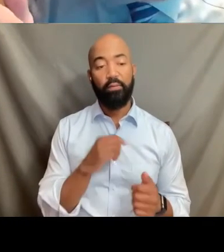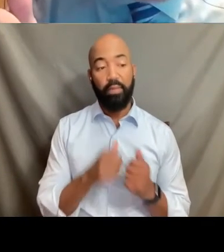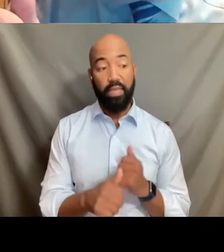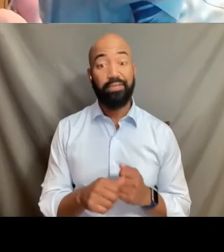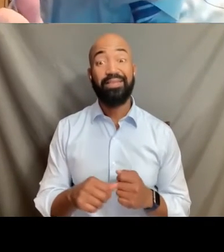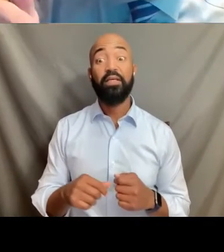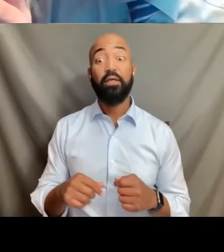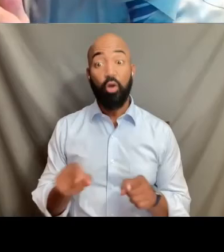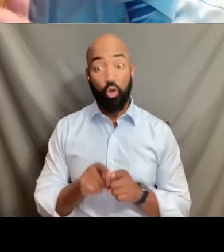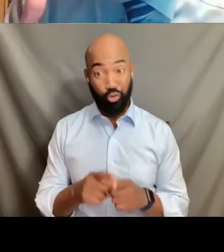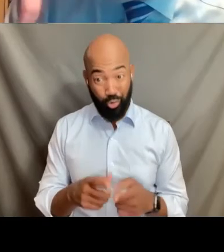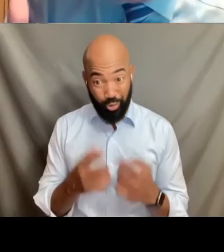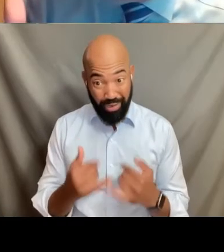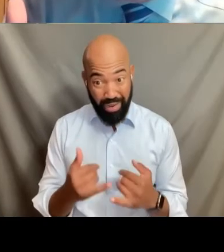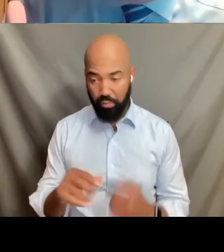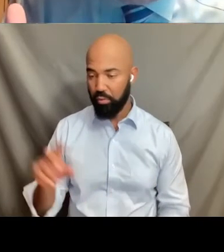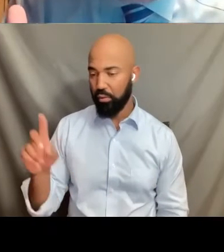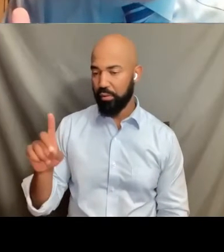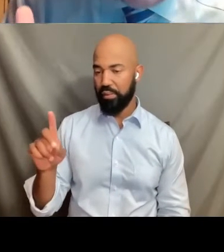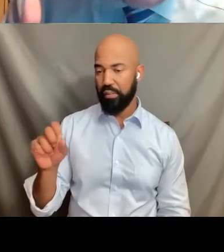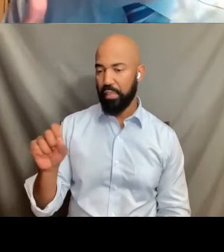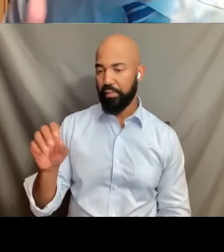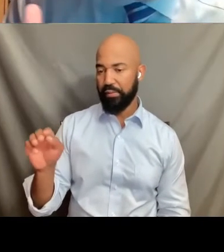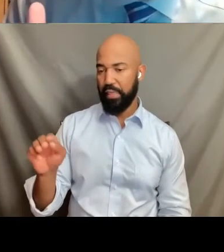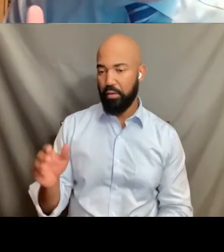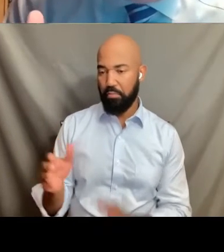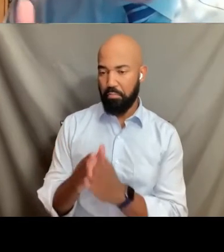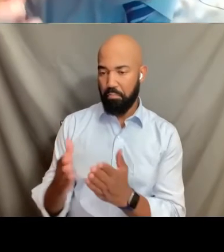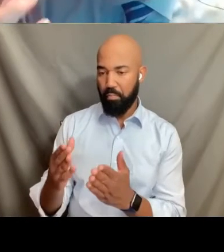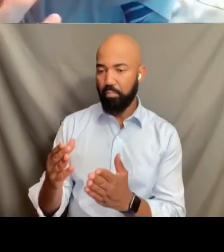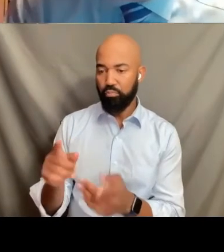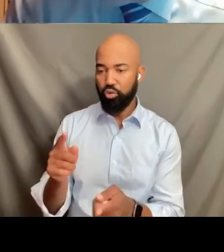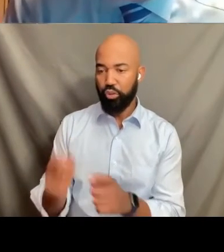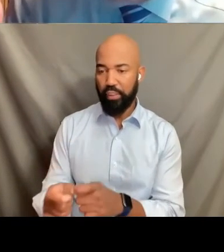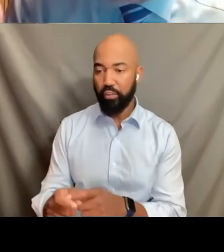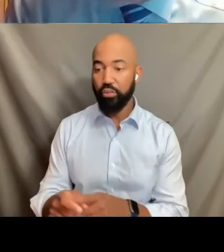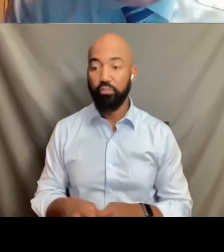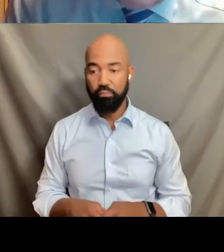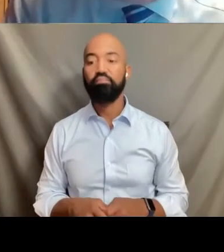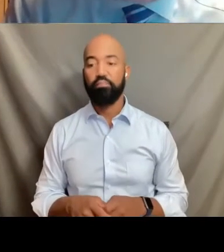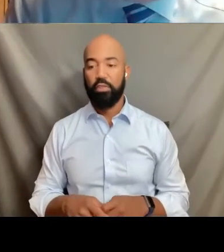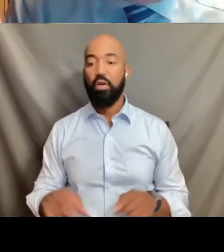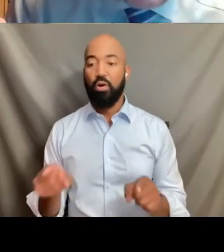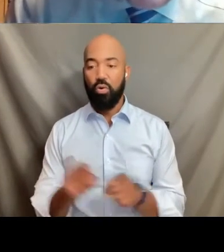even though once again the DSM has changed its language, to this day, excludes from its protections,